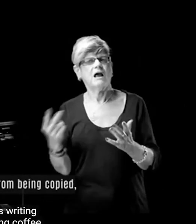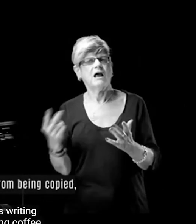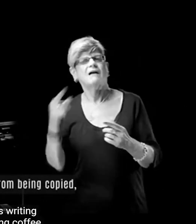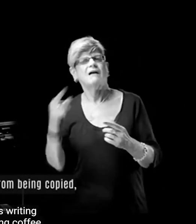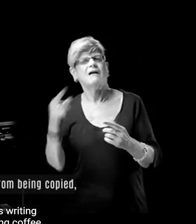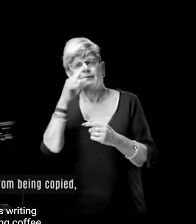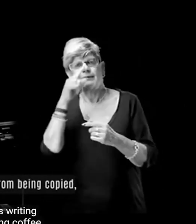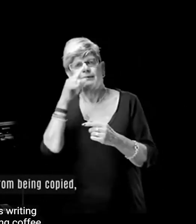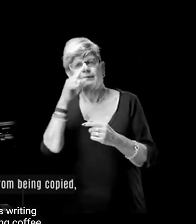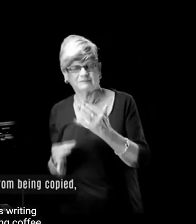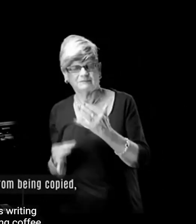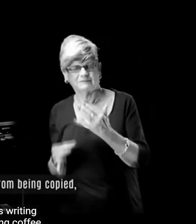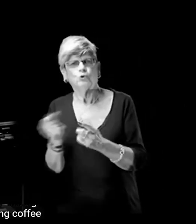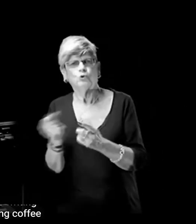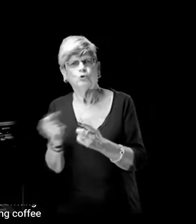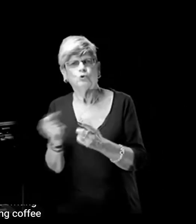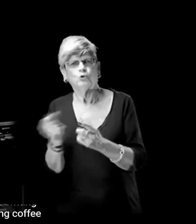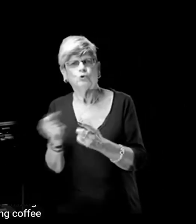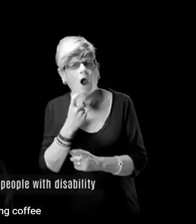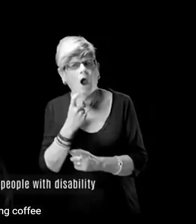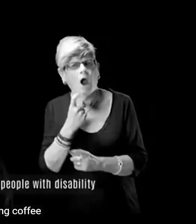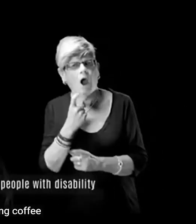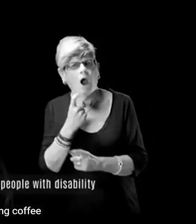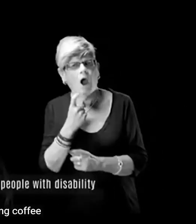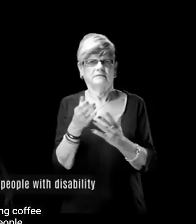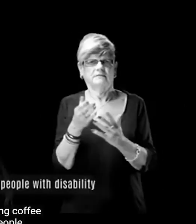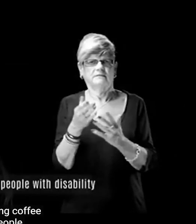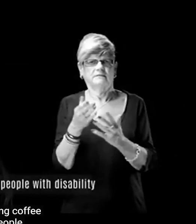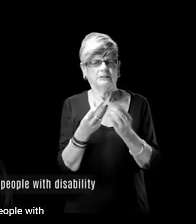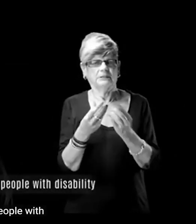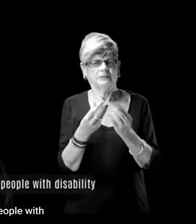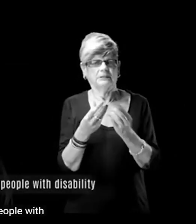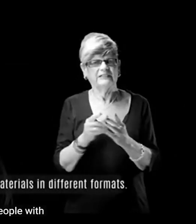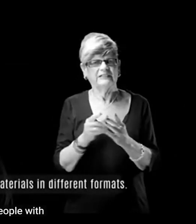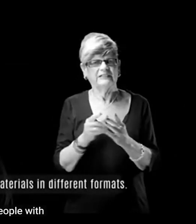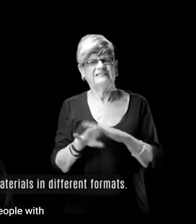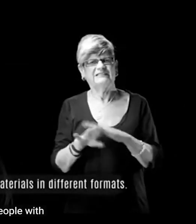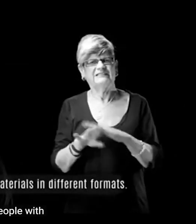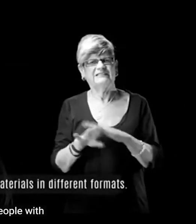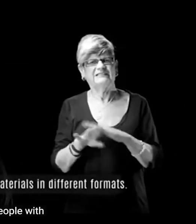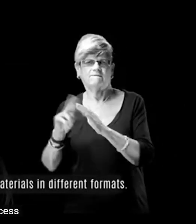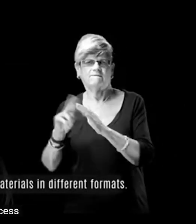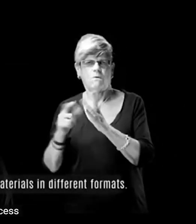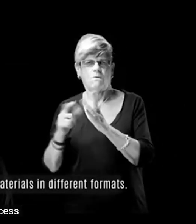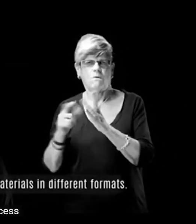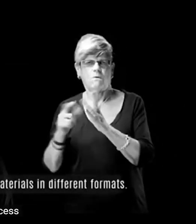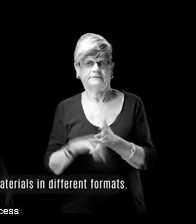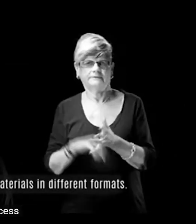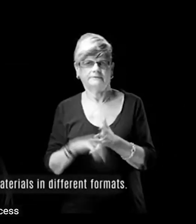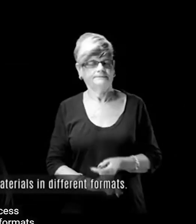do not discriminate against people with disability who are trying to access cultural materials in different formats